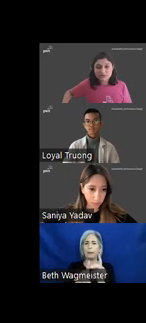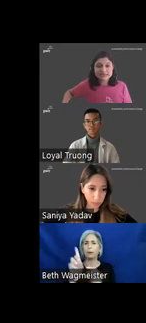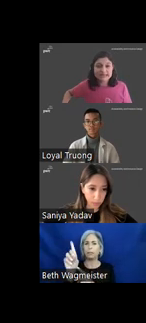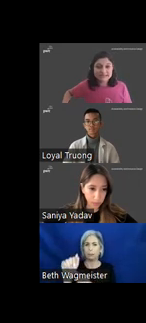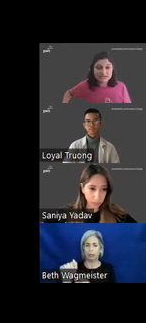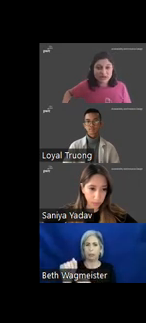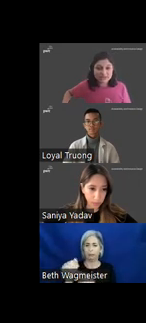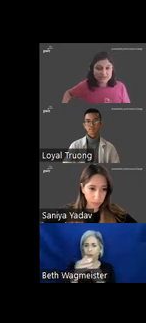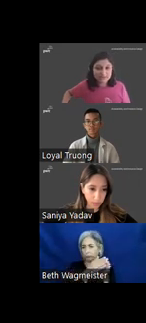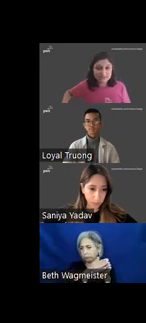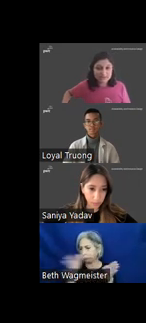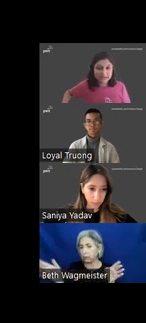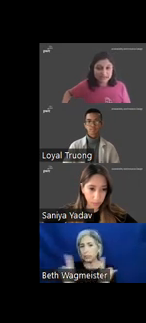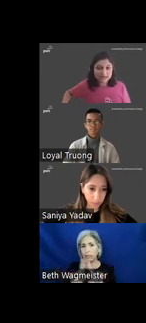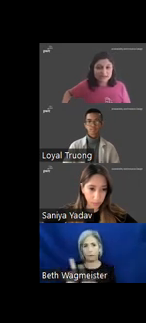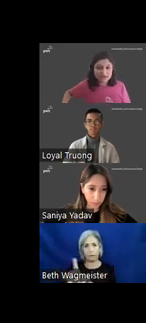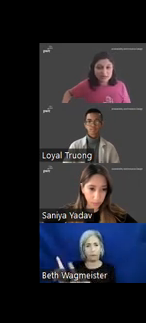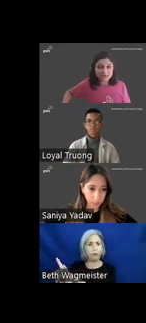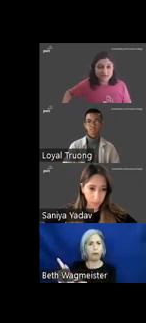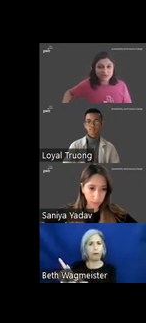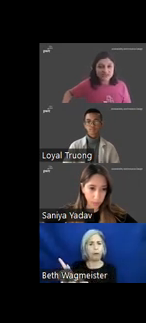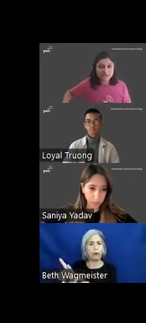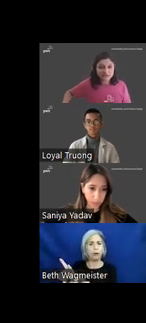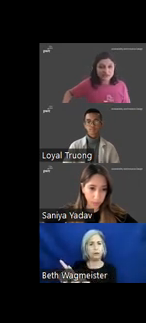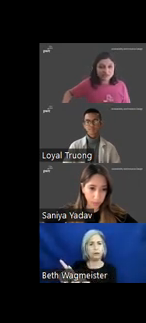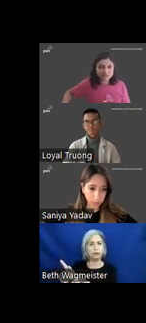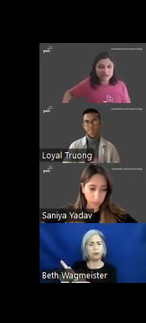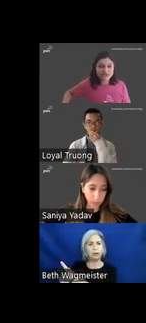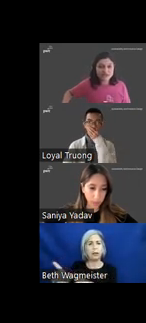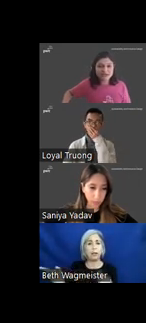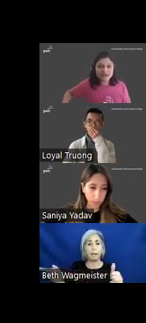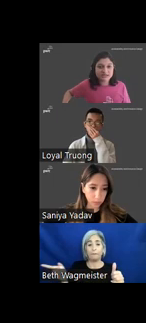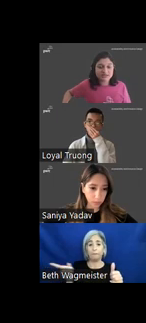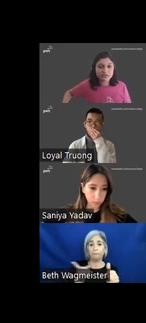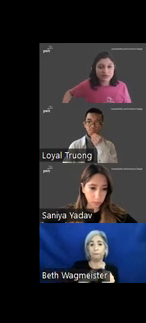multiple sensory channels. Considering a persona spectrum leads to an increase in